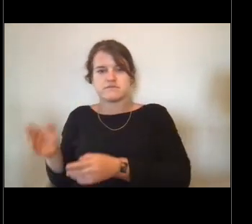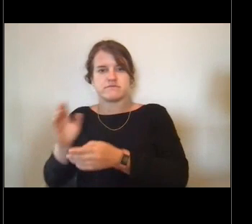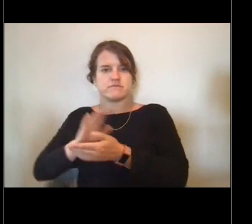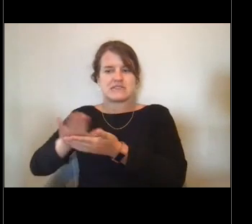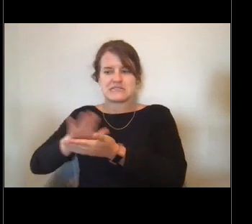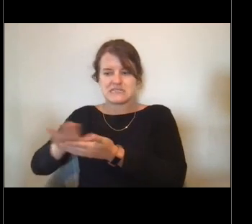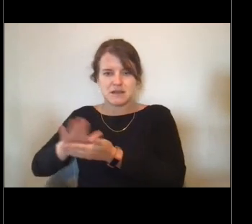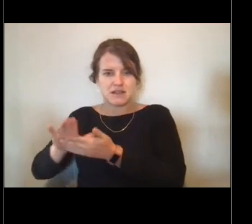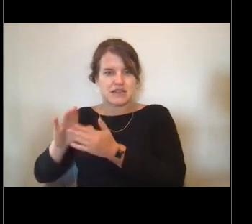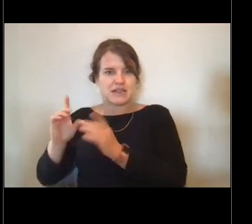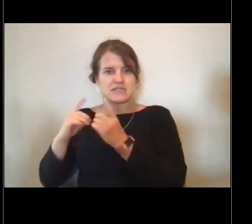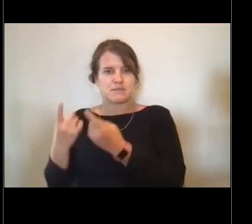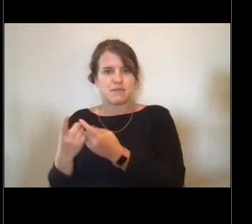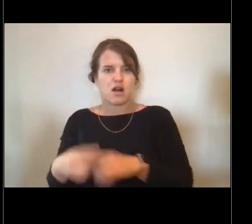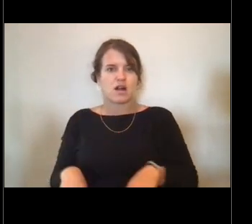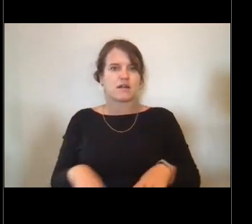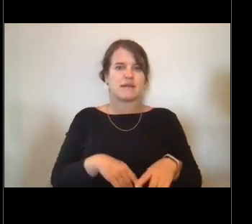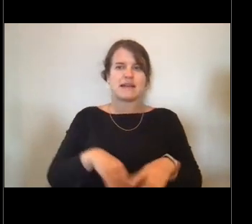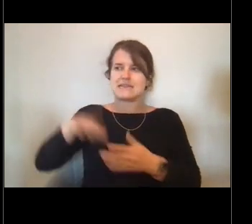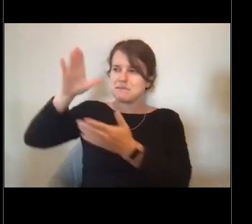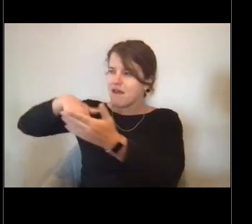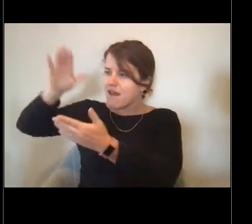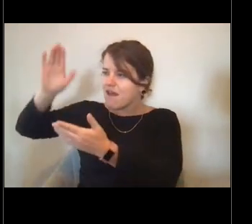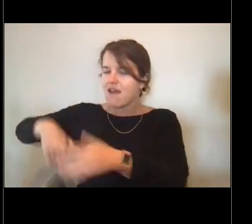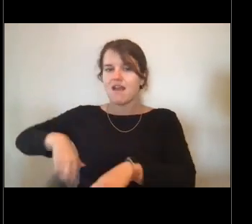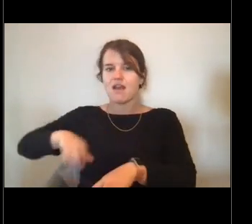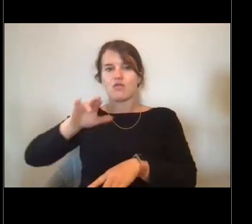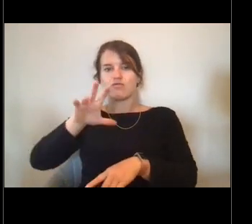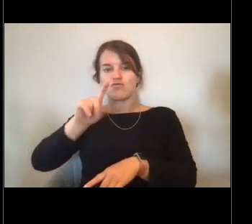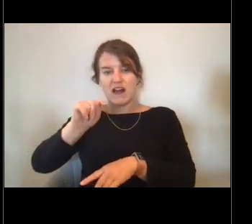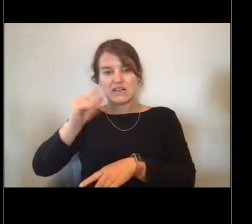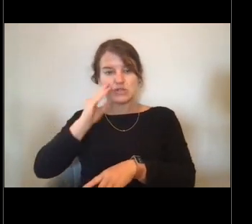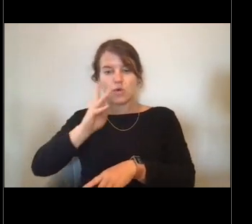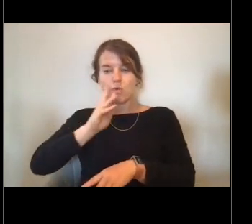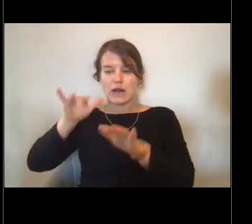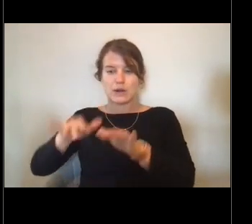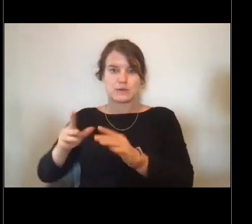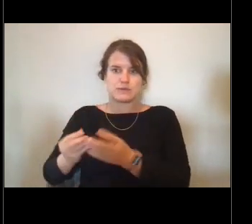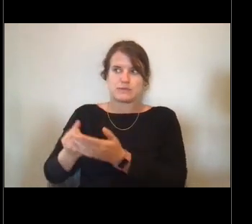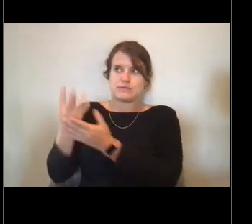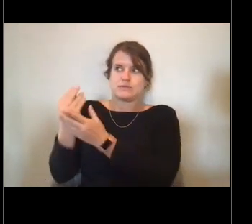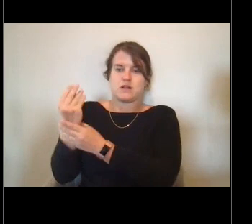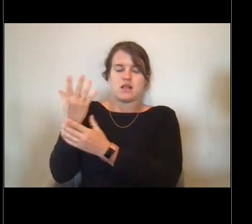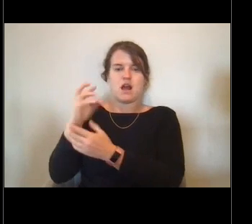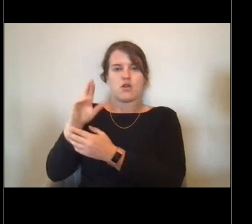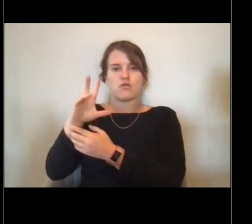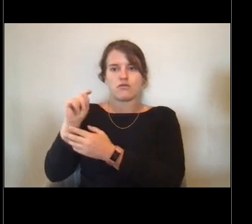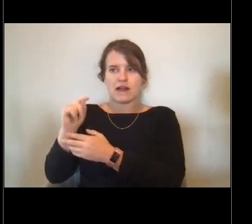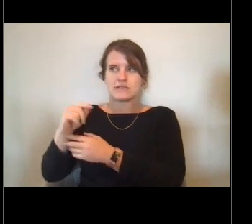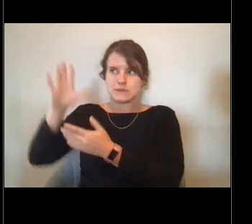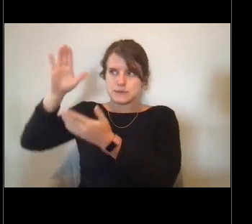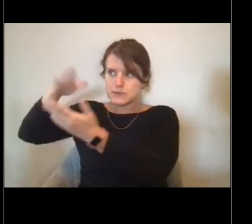keeping the rust down, maintaining the ship, putting gear in and out of the water, running our small boats.